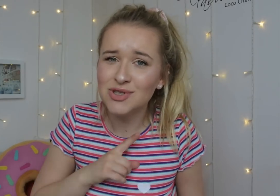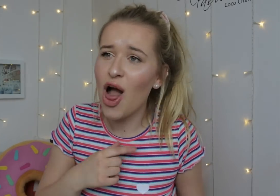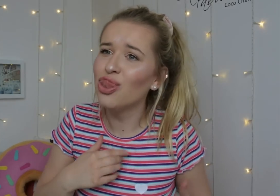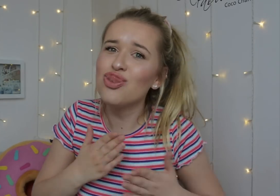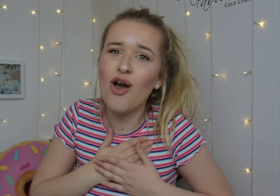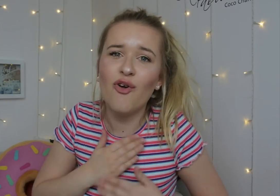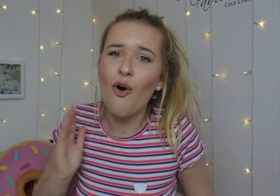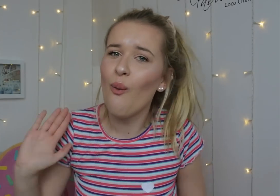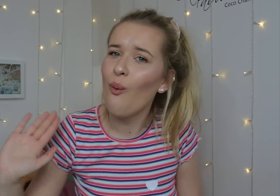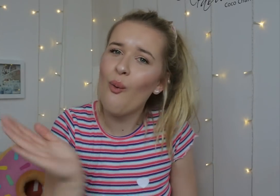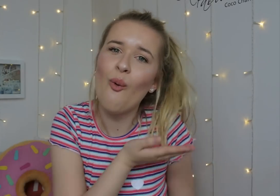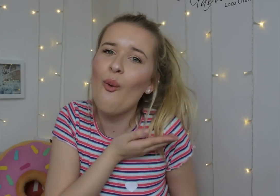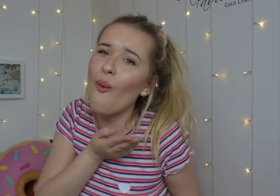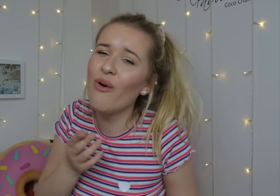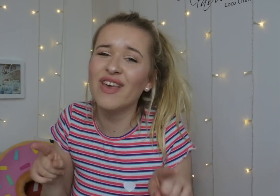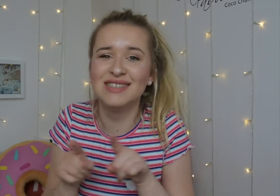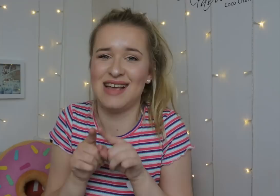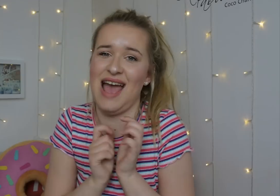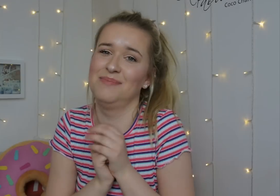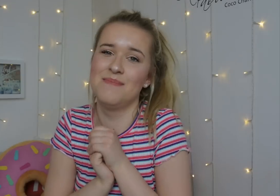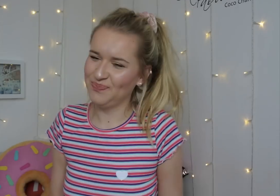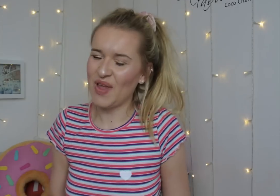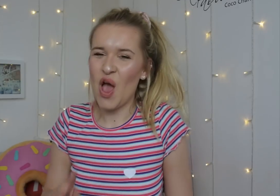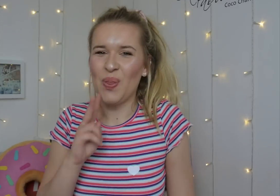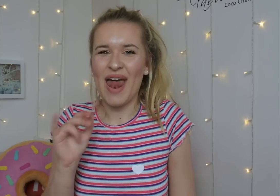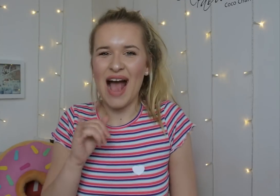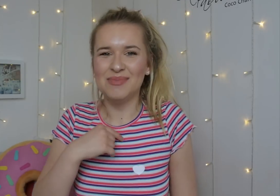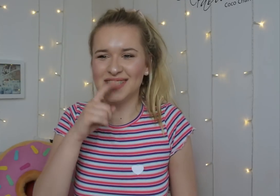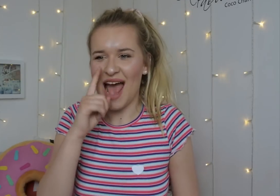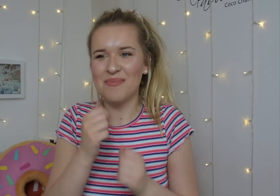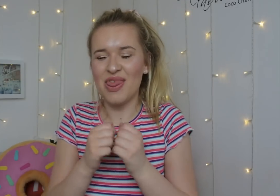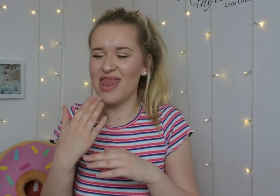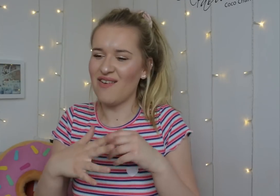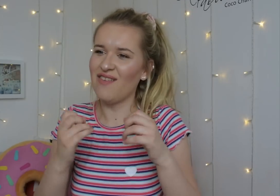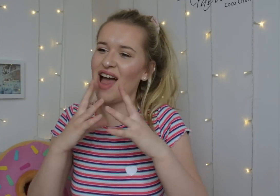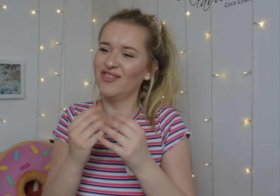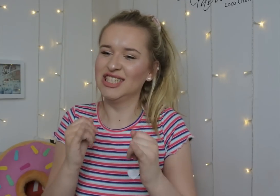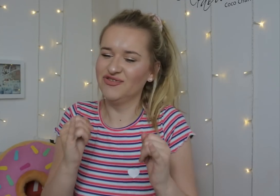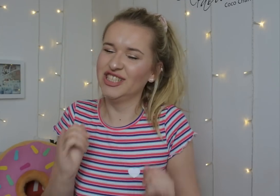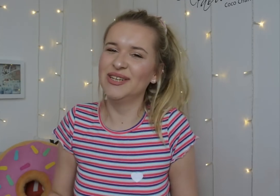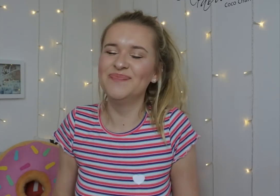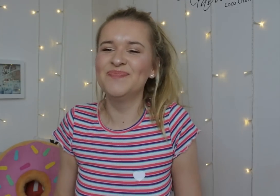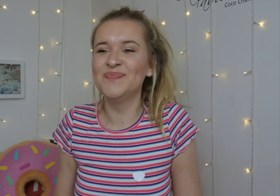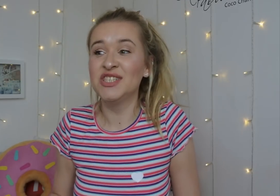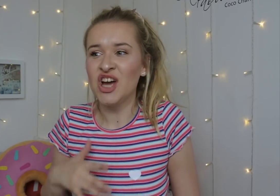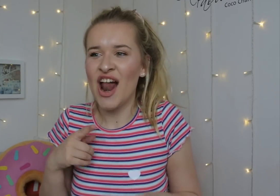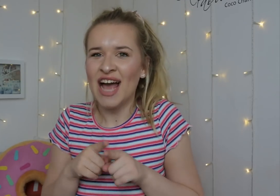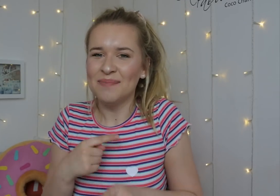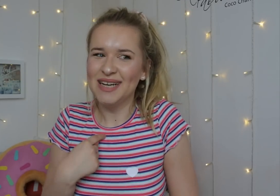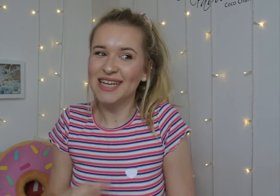because I love all the same. Looks like my sister and brother aren't being serious... just like me.